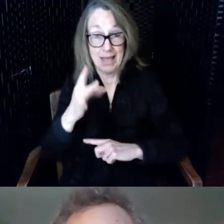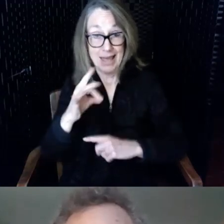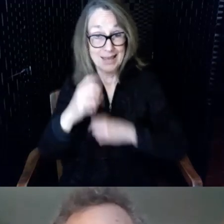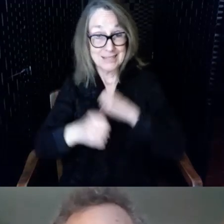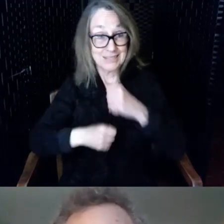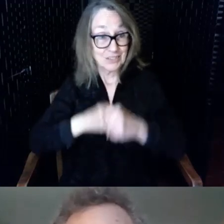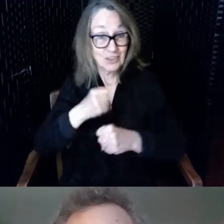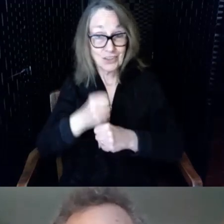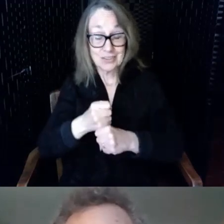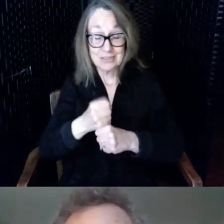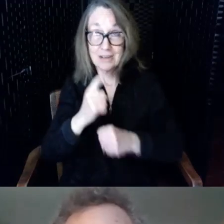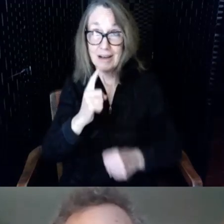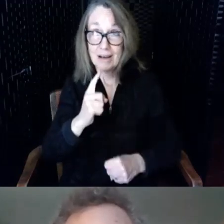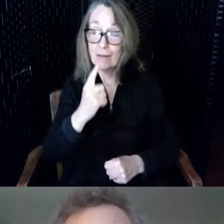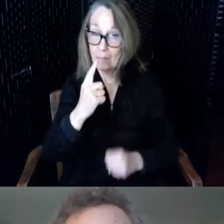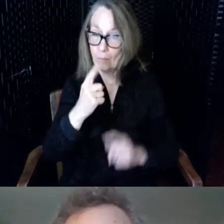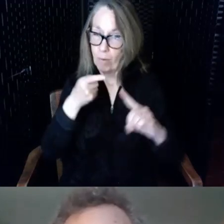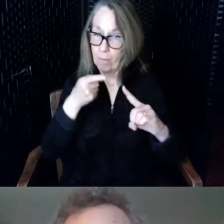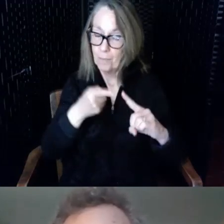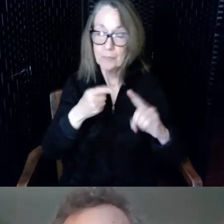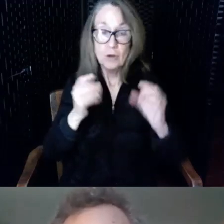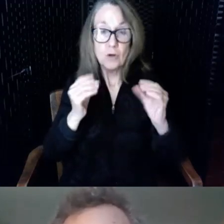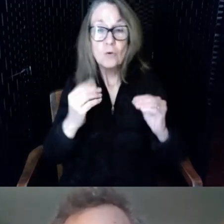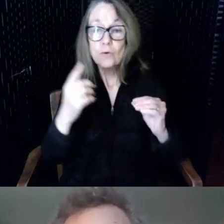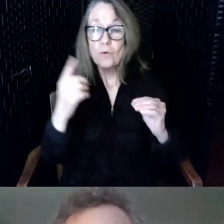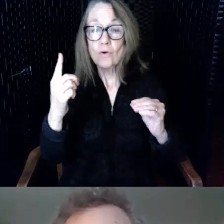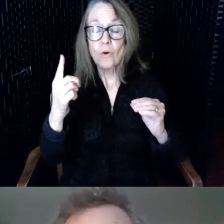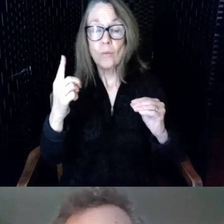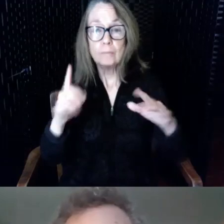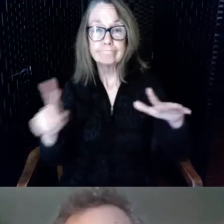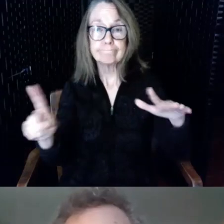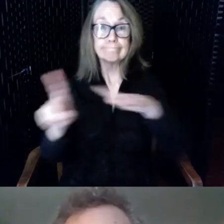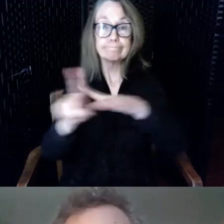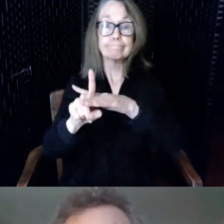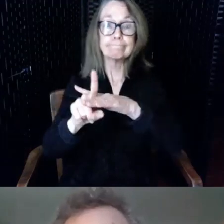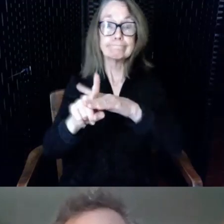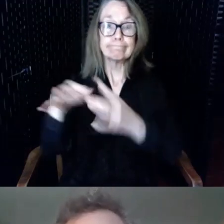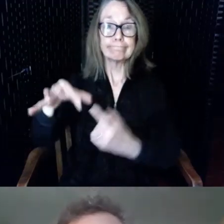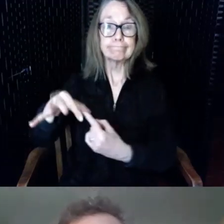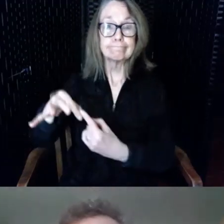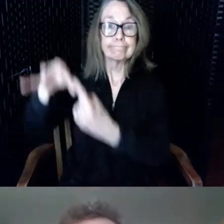appreciate that no one stands out no one who is hard of hearing is going to stand